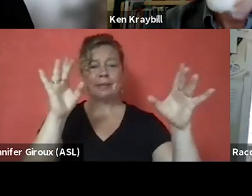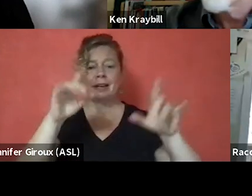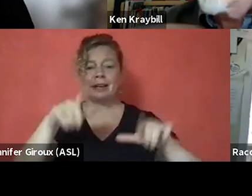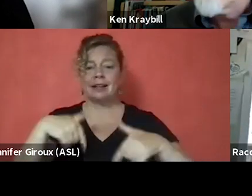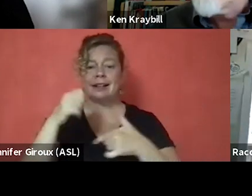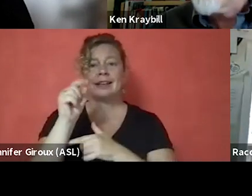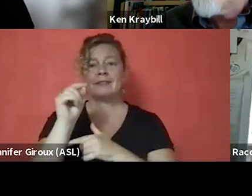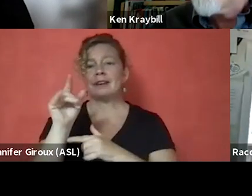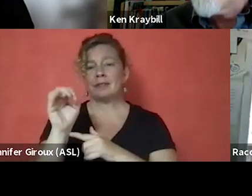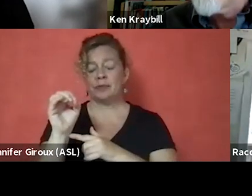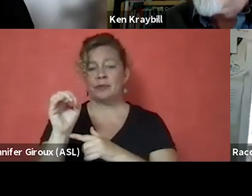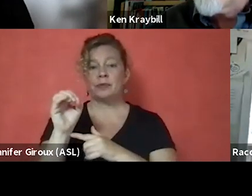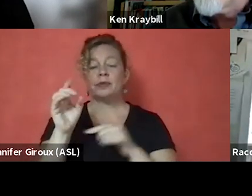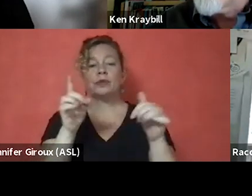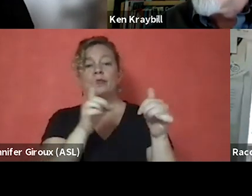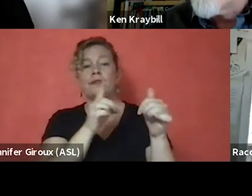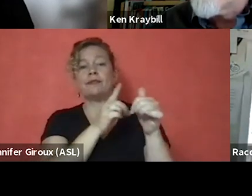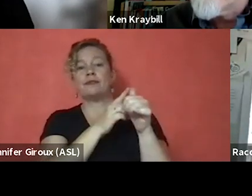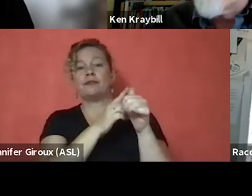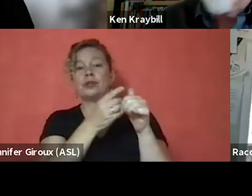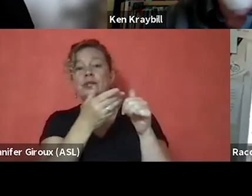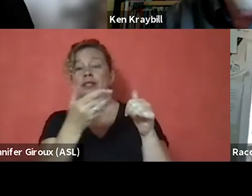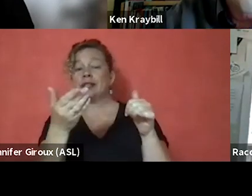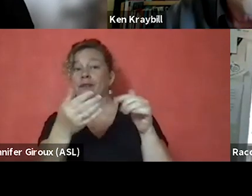And so, the first order should be,